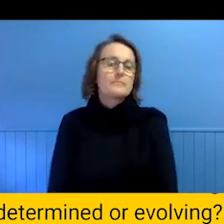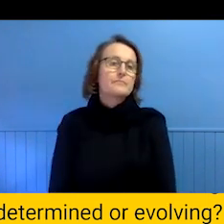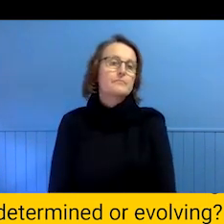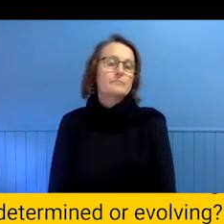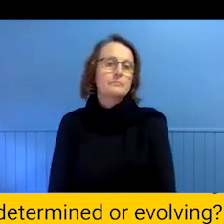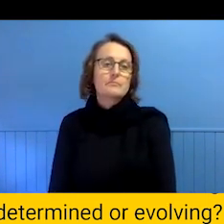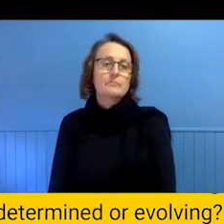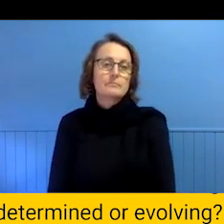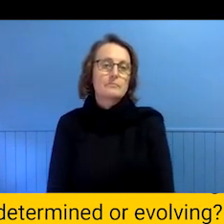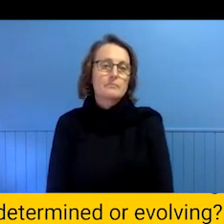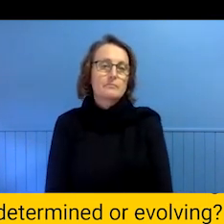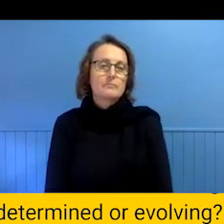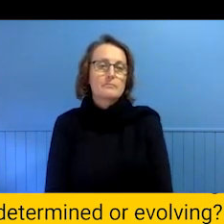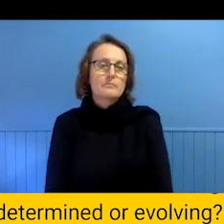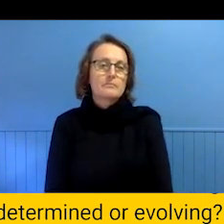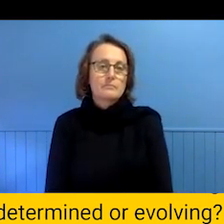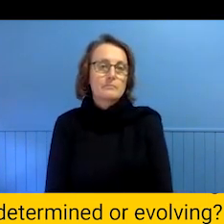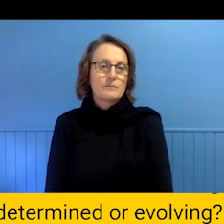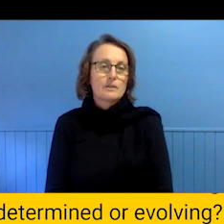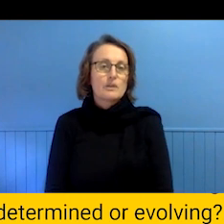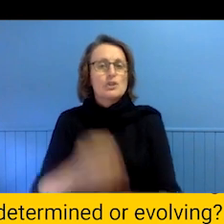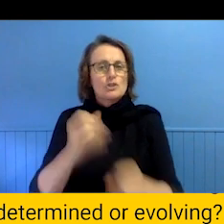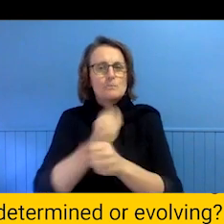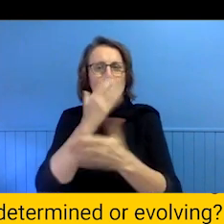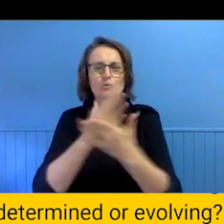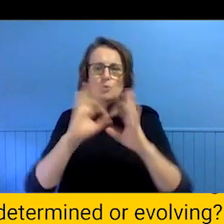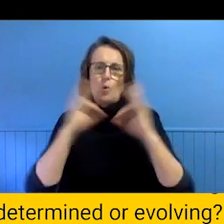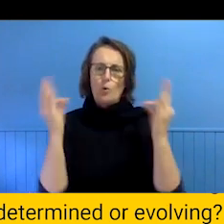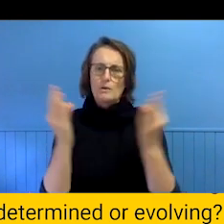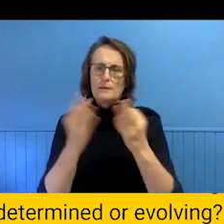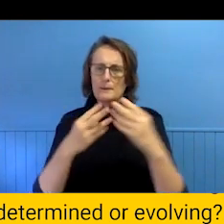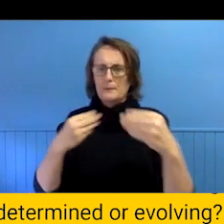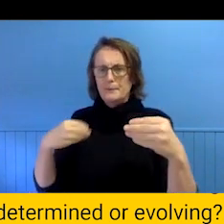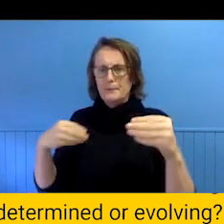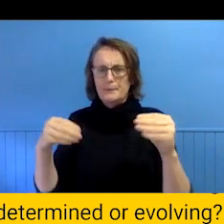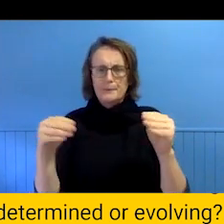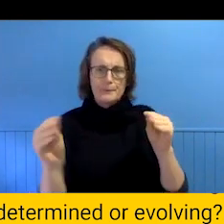tisty, this in between, we change the models of our creative and organisational structures.